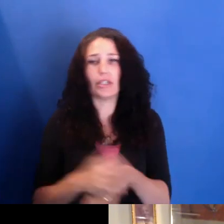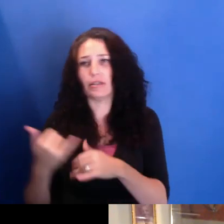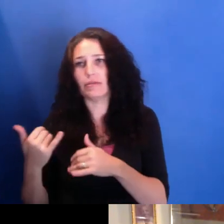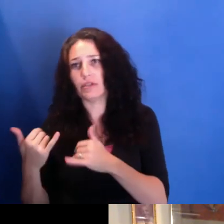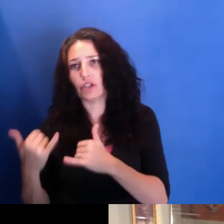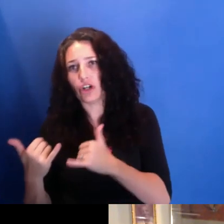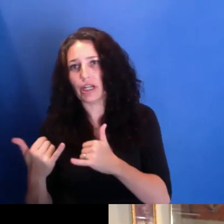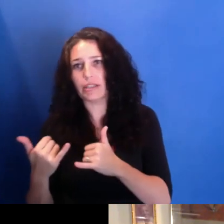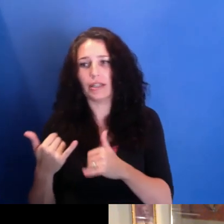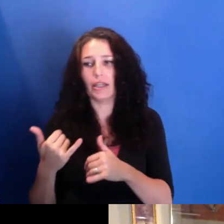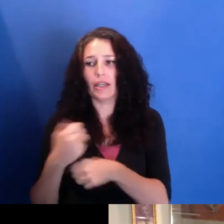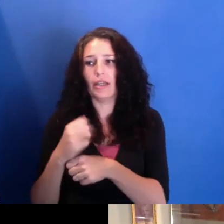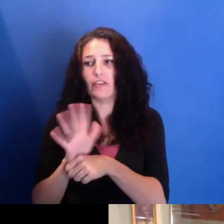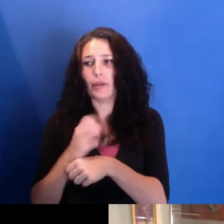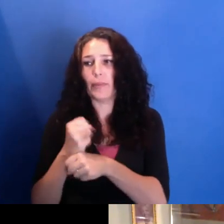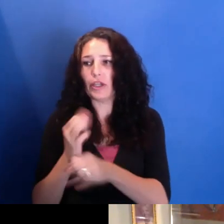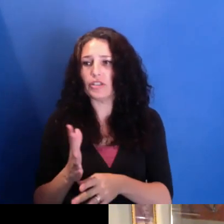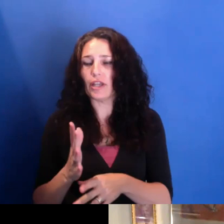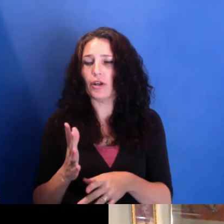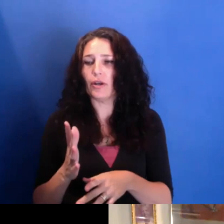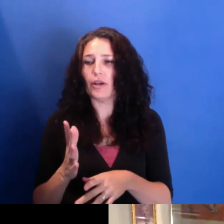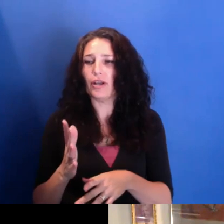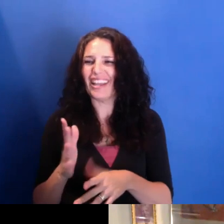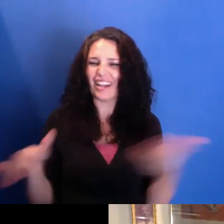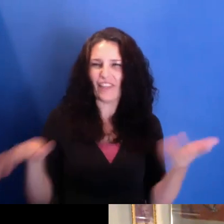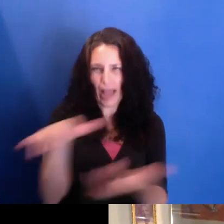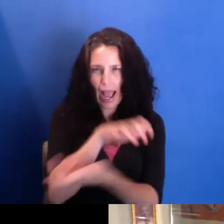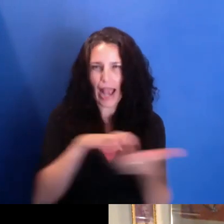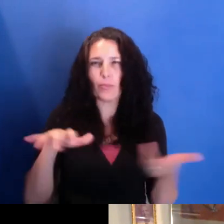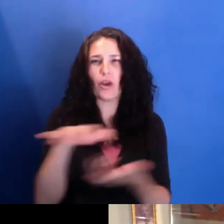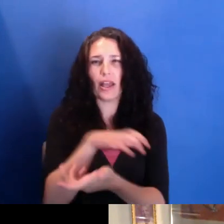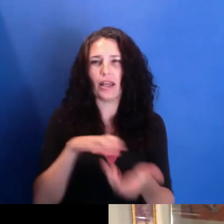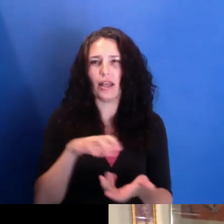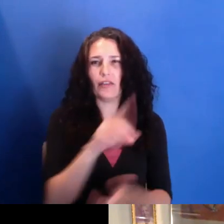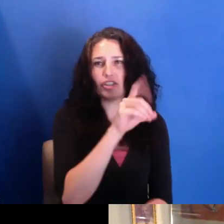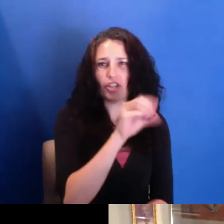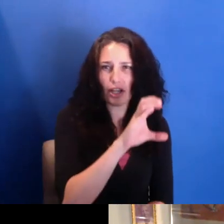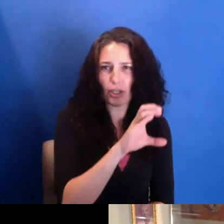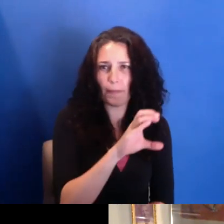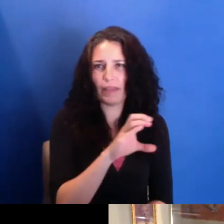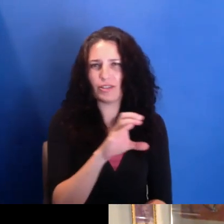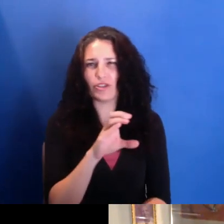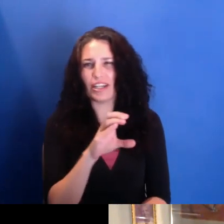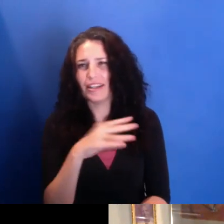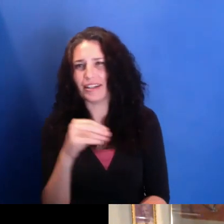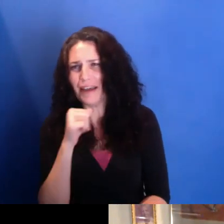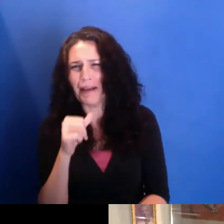hybrid narrative and documentary forms of that. So I don't know if I answered the question, if that's the definition.